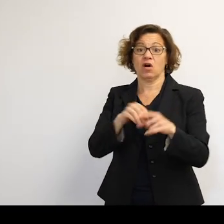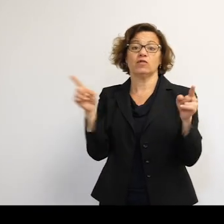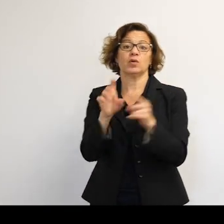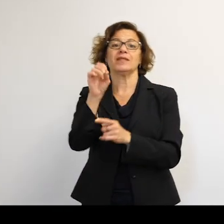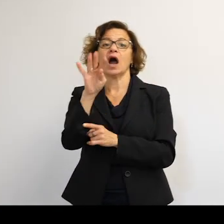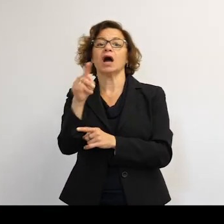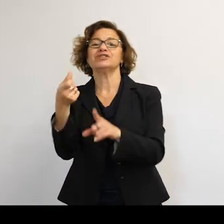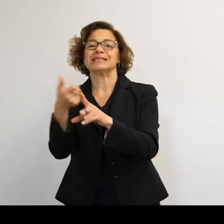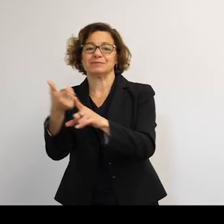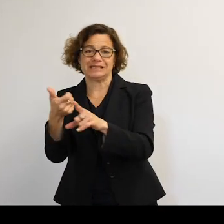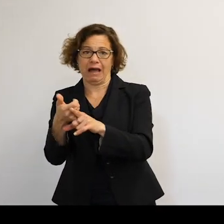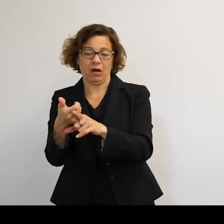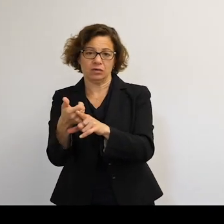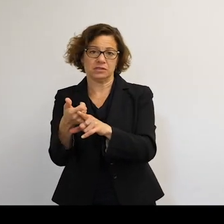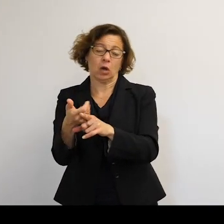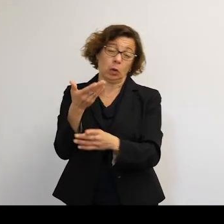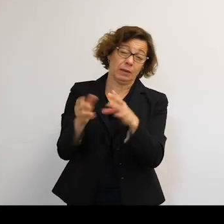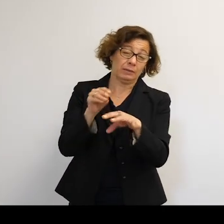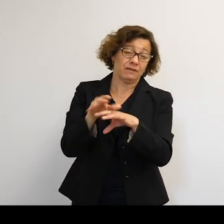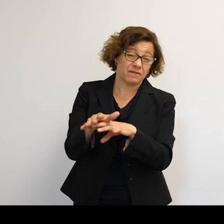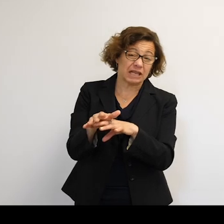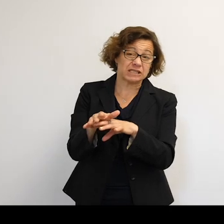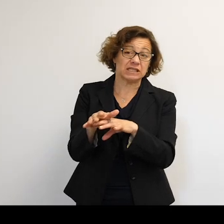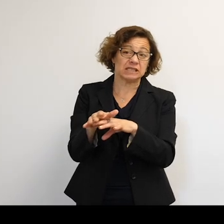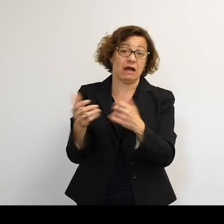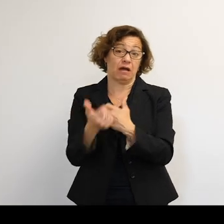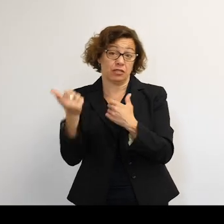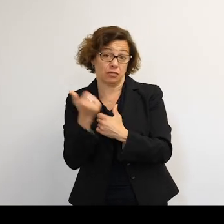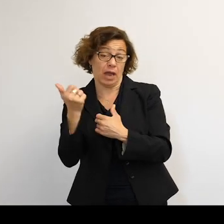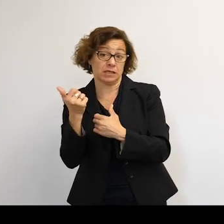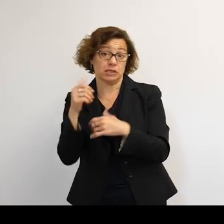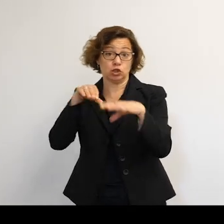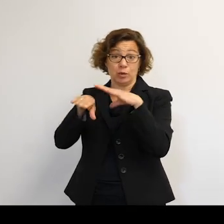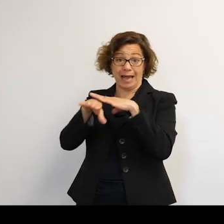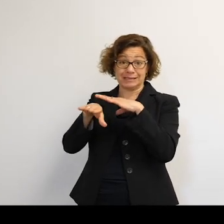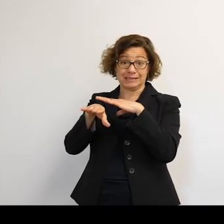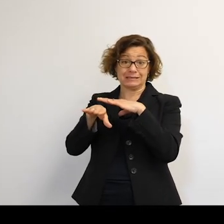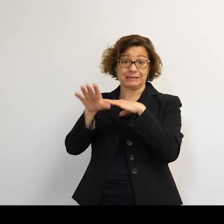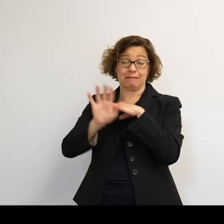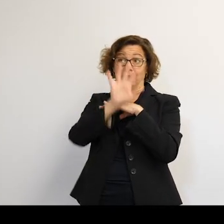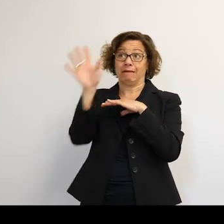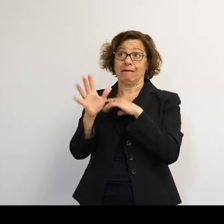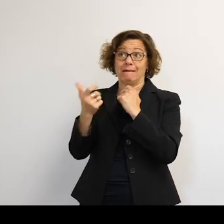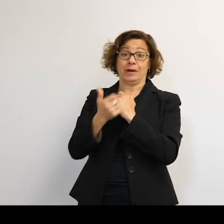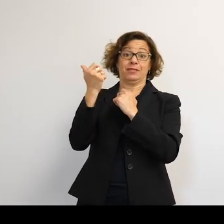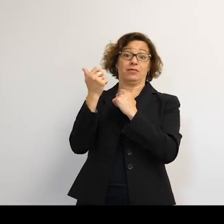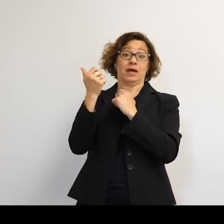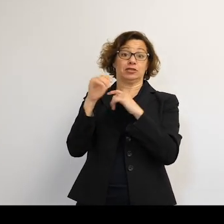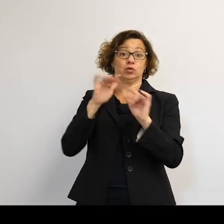So they might be a threat to other objects and a threat to our access to space, but a threat to the environment--